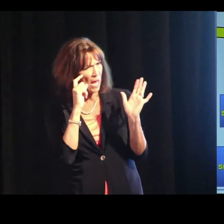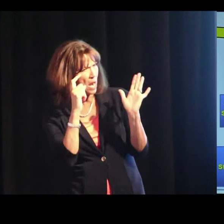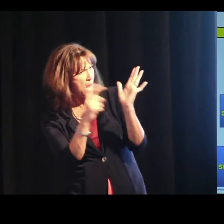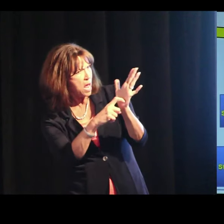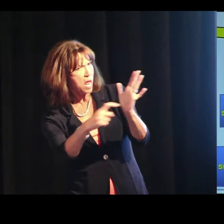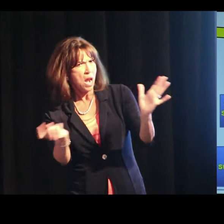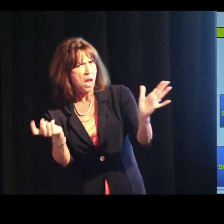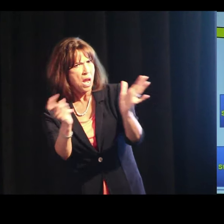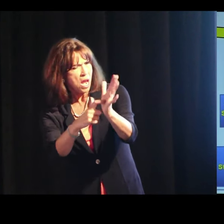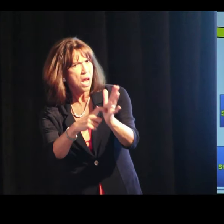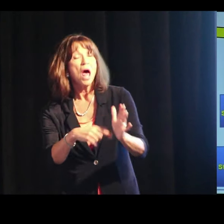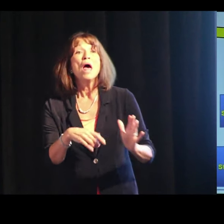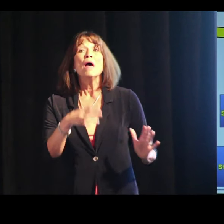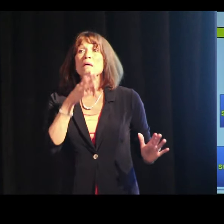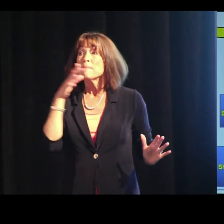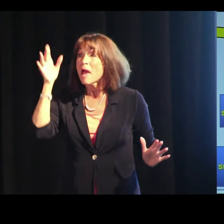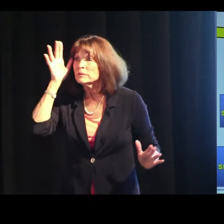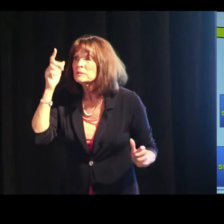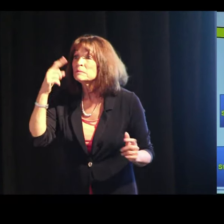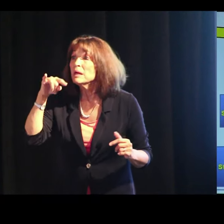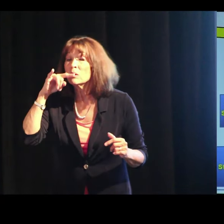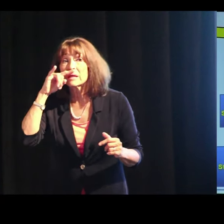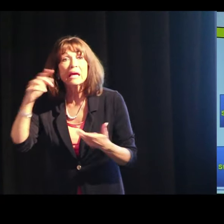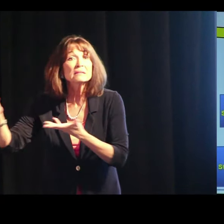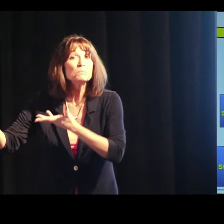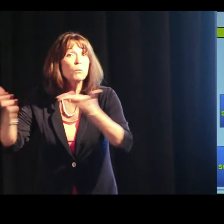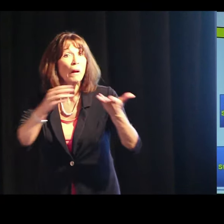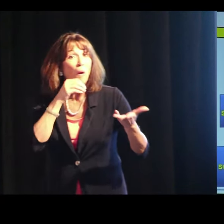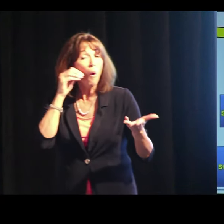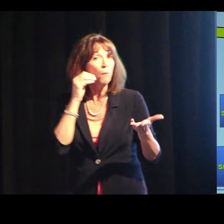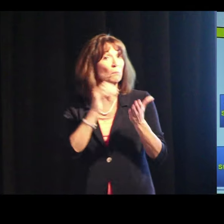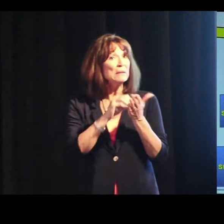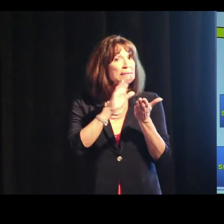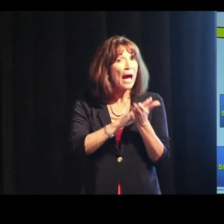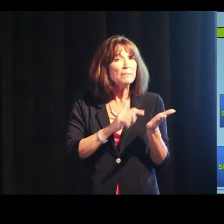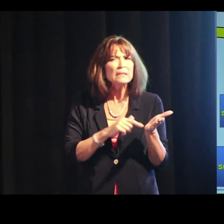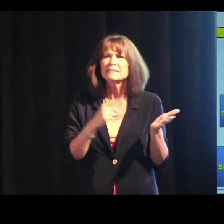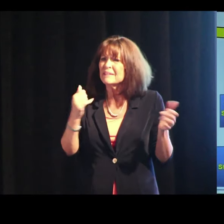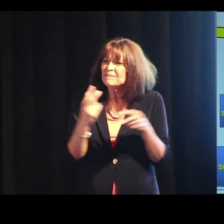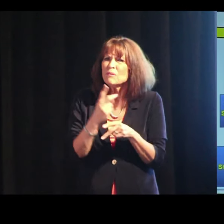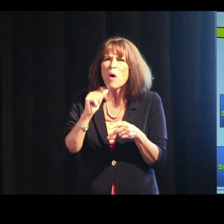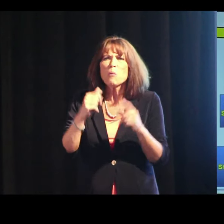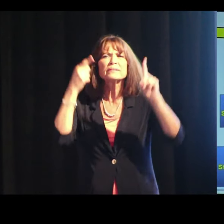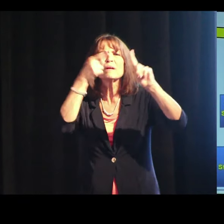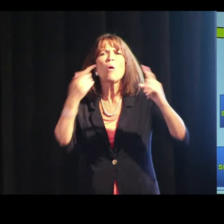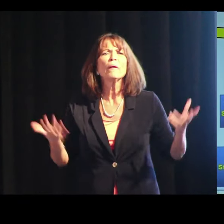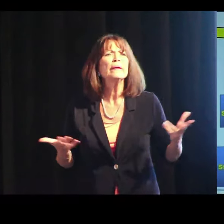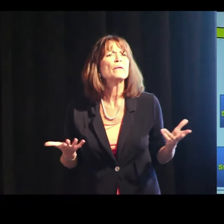I’ve really been noticing that parents and their – The kids bring these home,